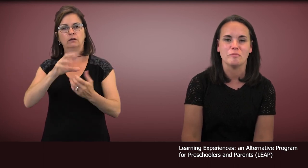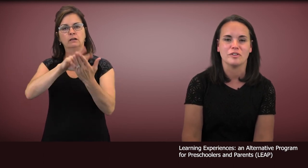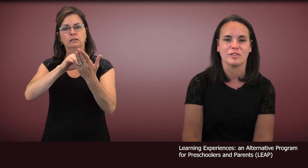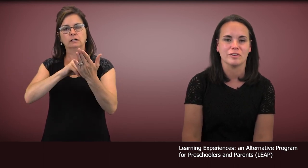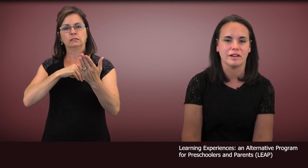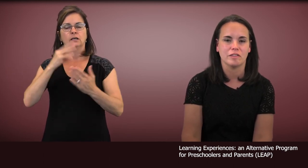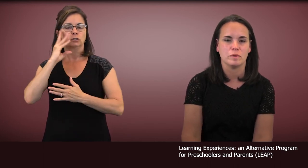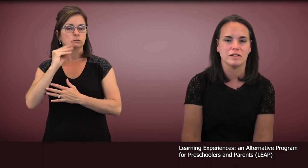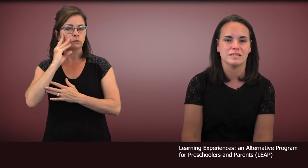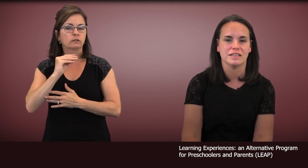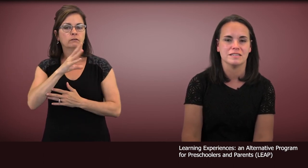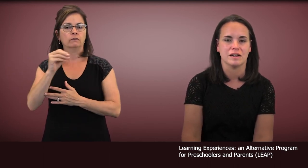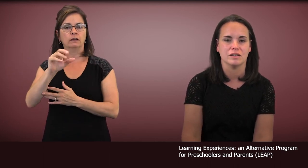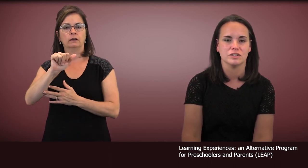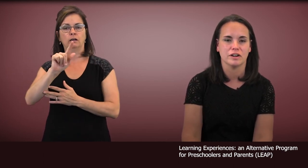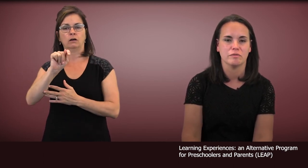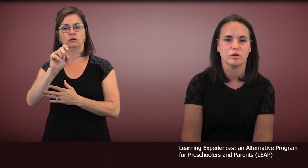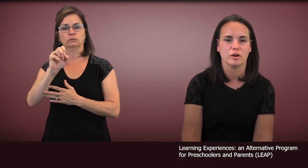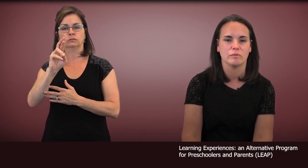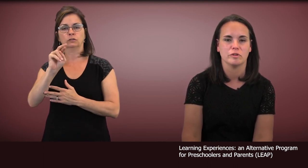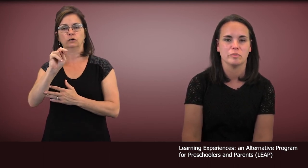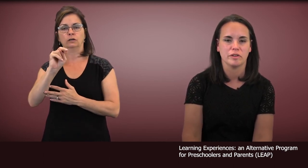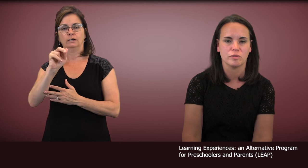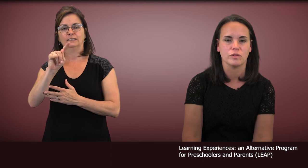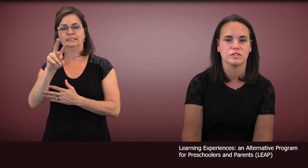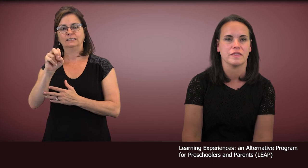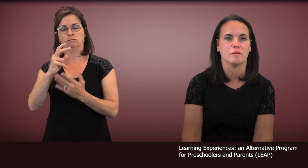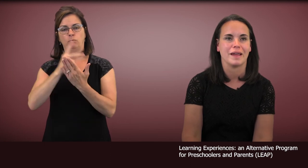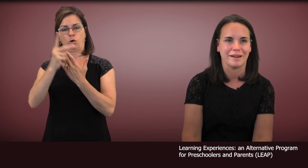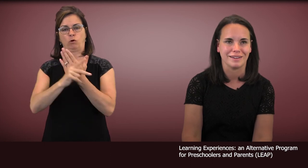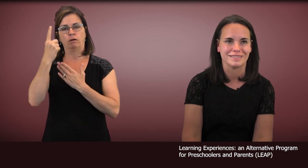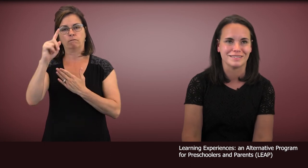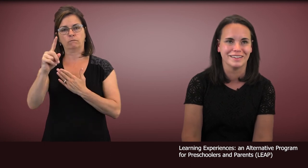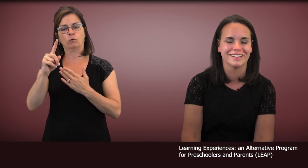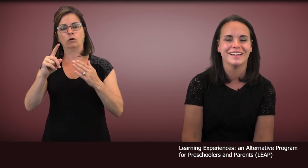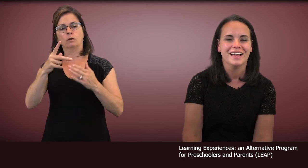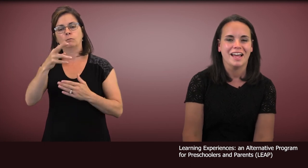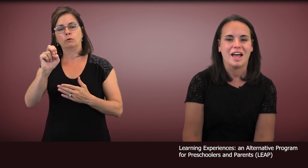for Learning Experiences and Alternative Program for Preschoolers and Their Parents.